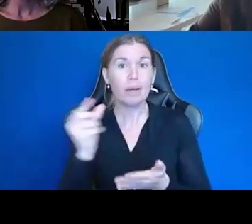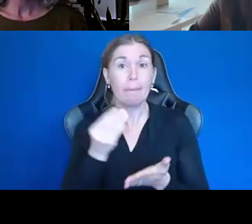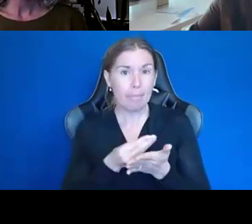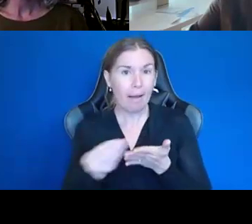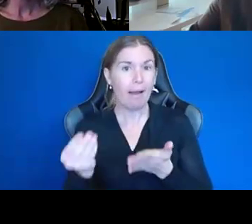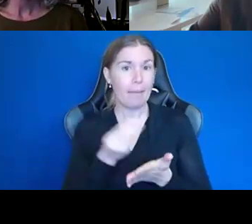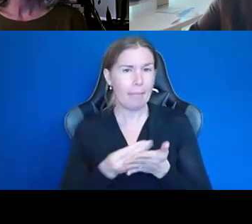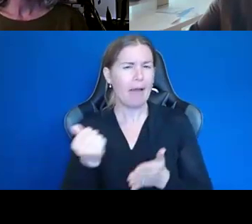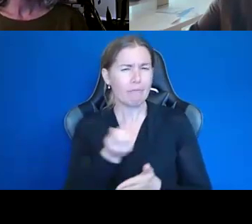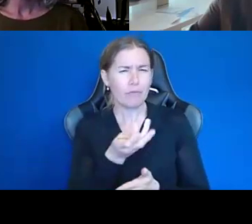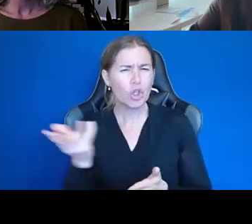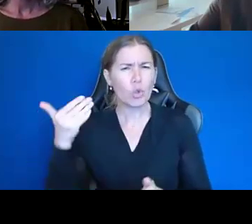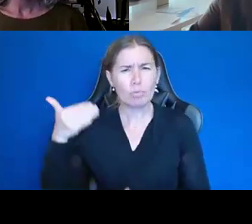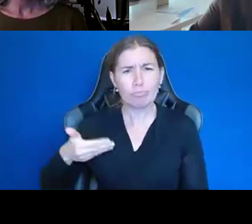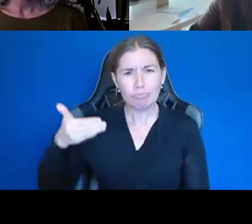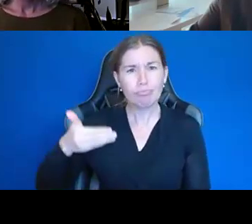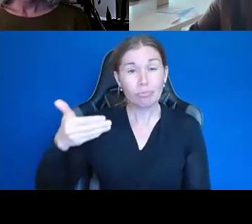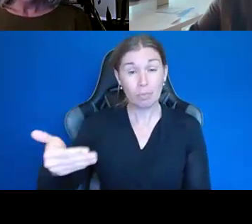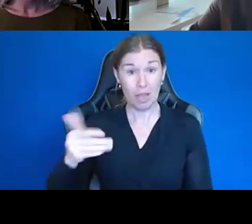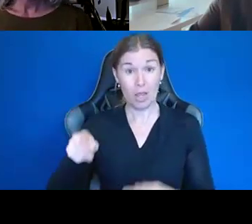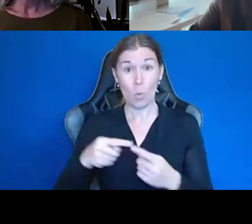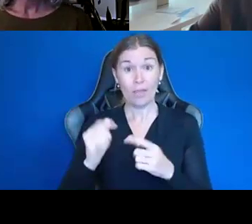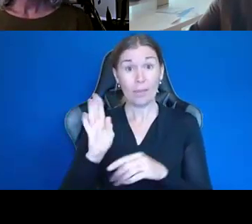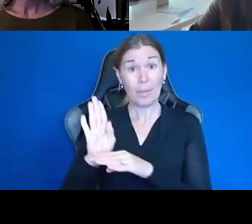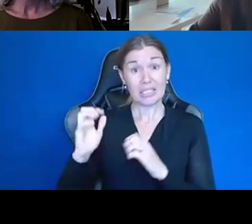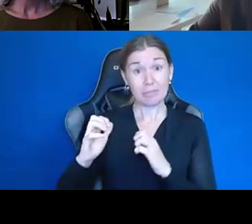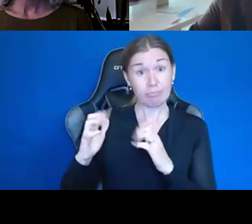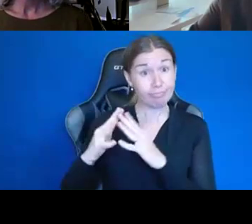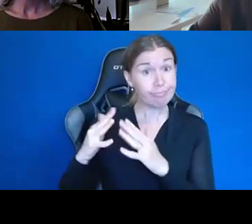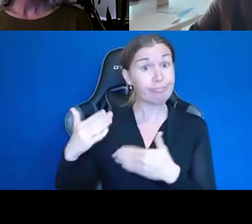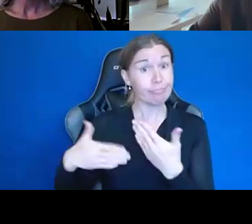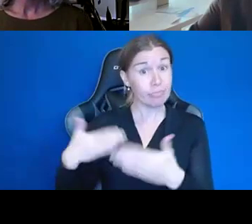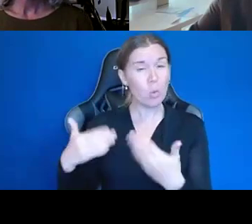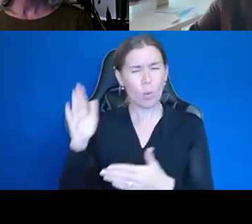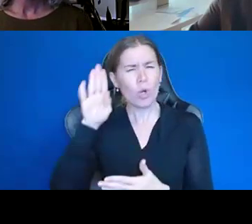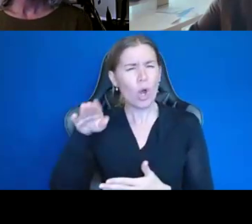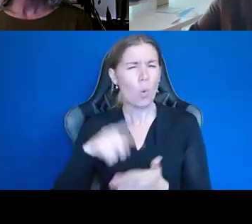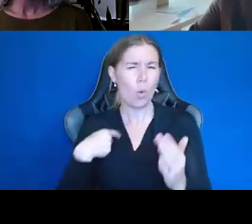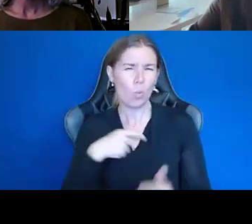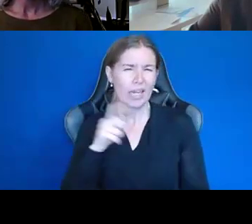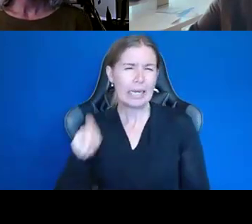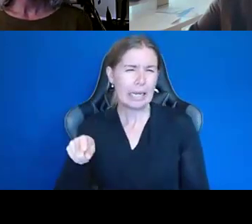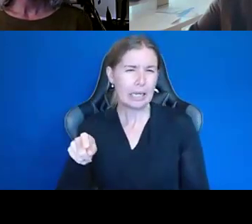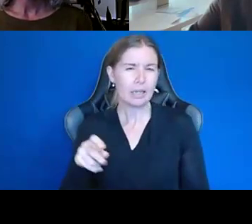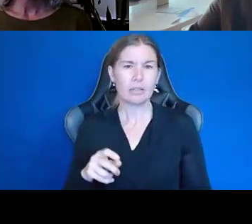And as the business gets up and going even more, we'll know what we need at that time. So, that's kind of where we are.